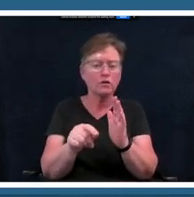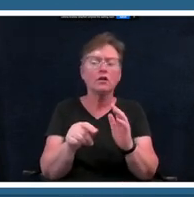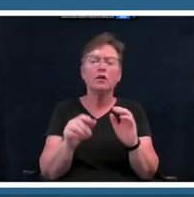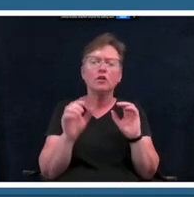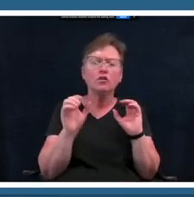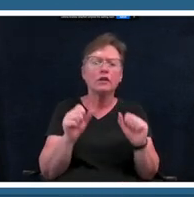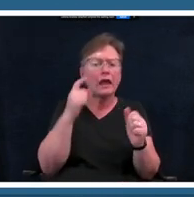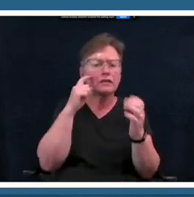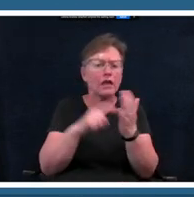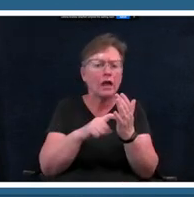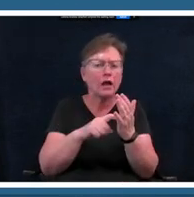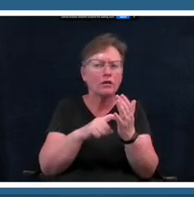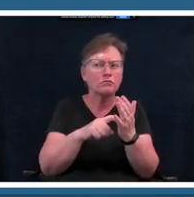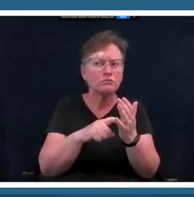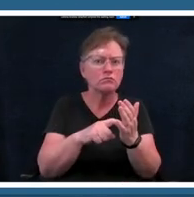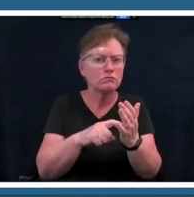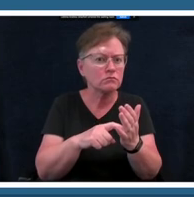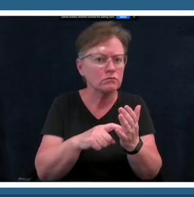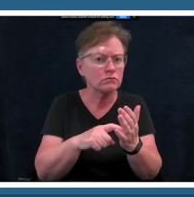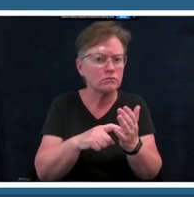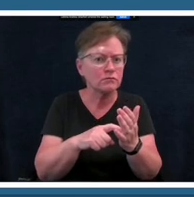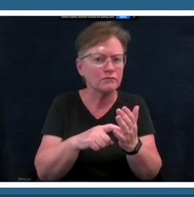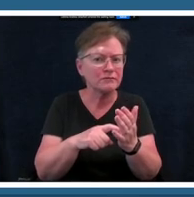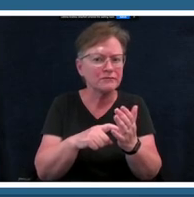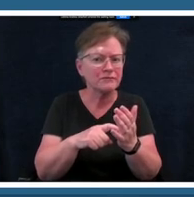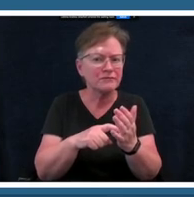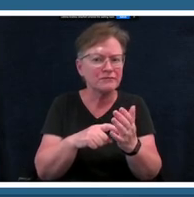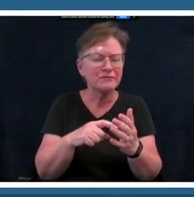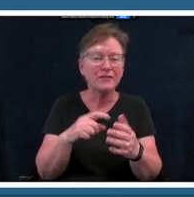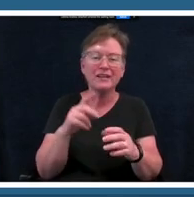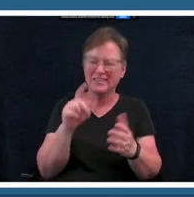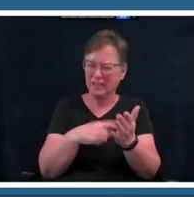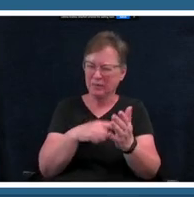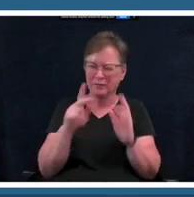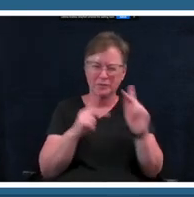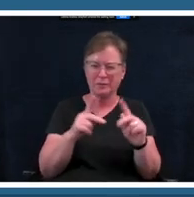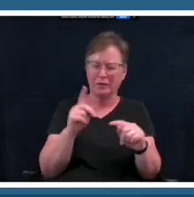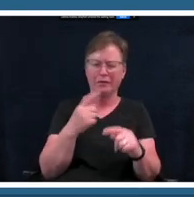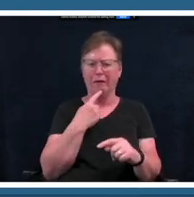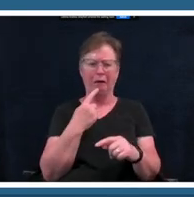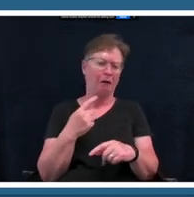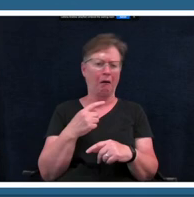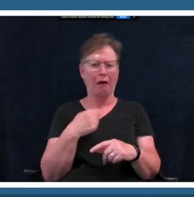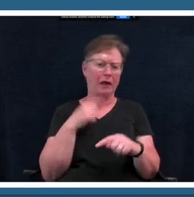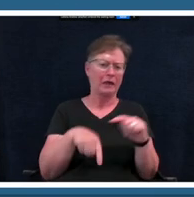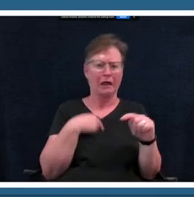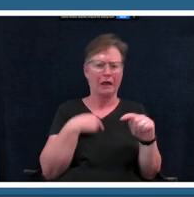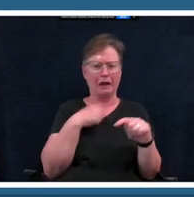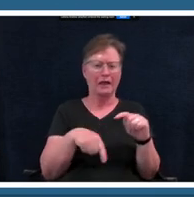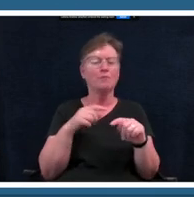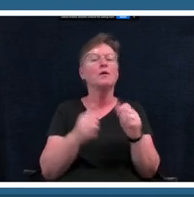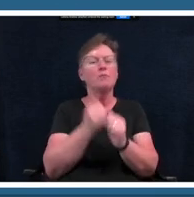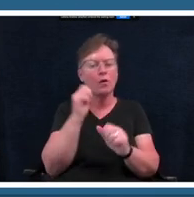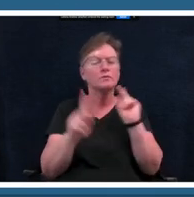know a lot of people think that they can't but most people have a great sense